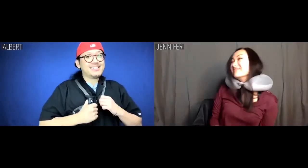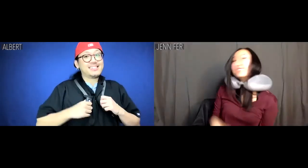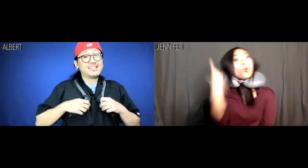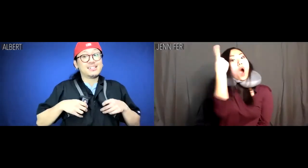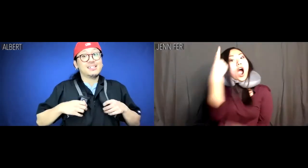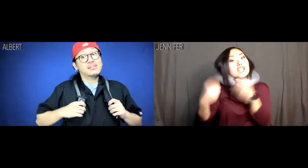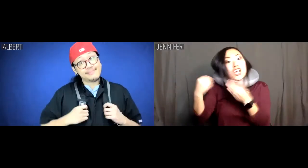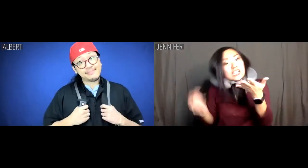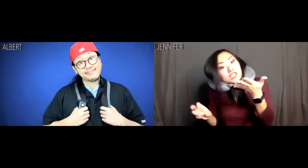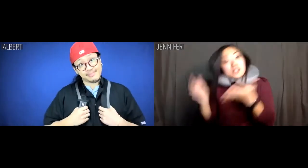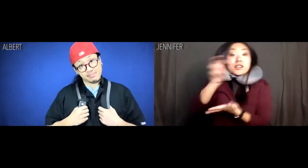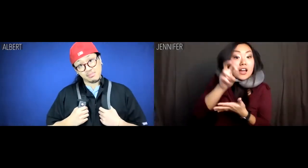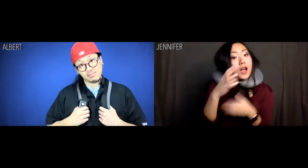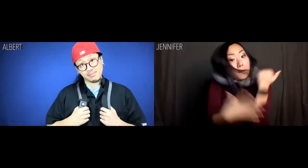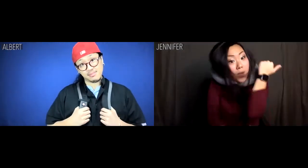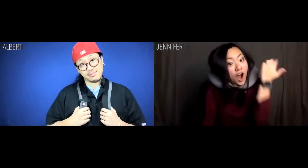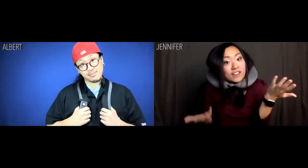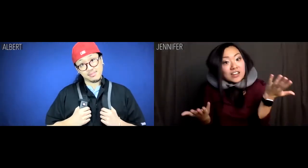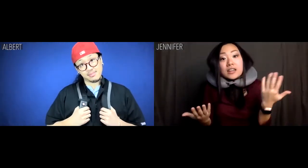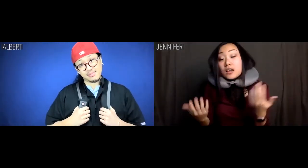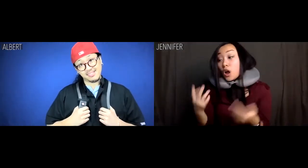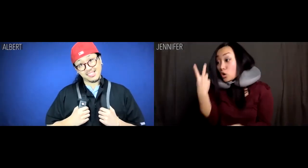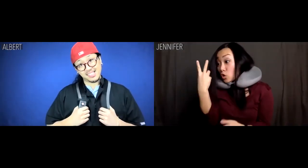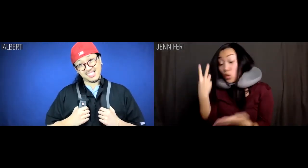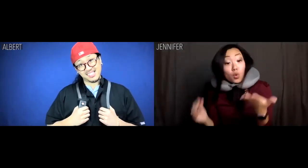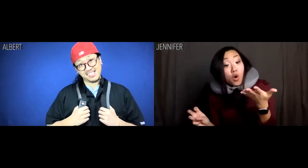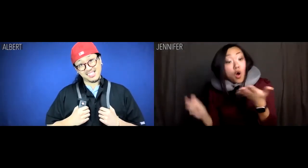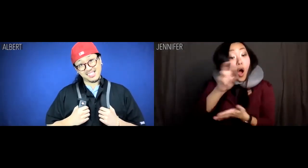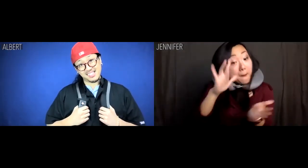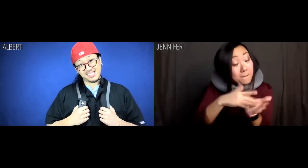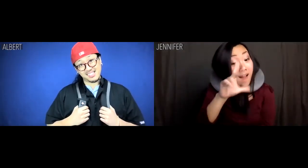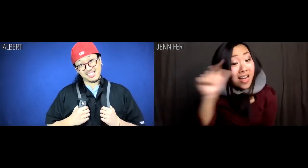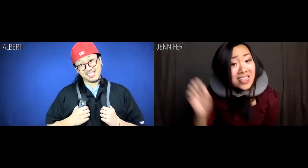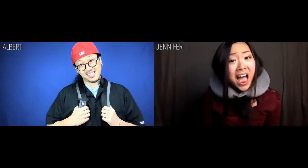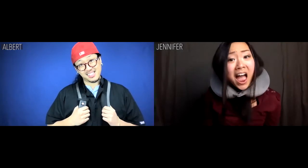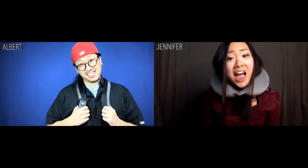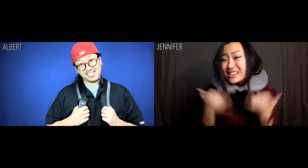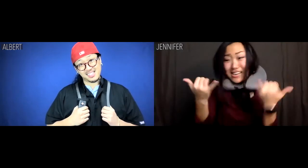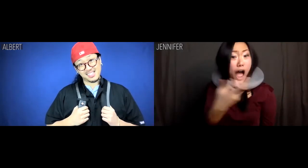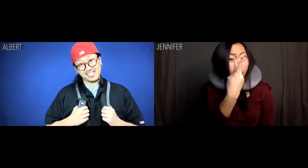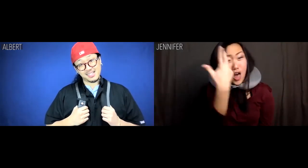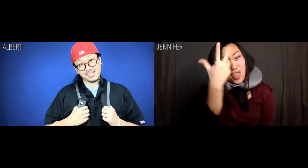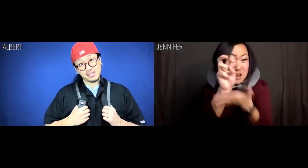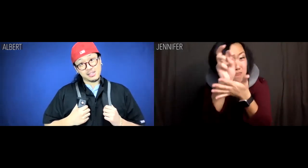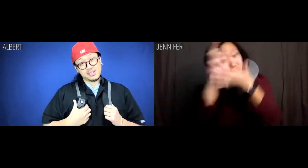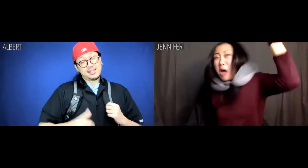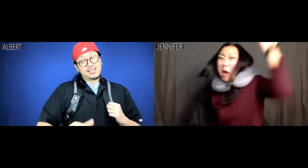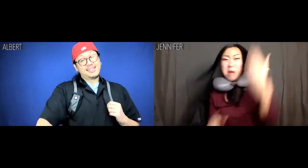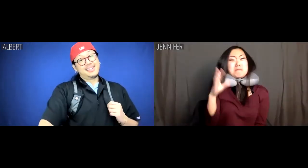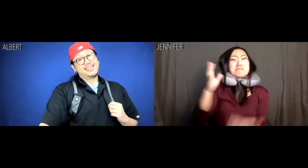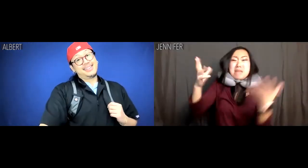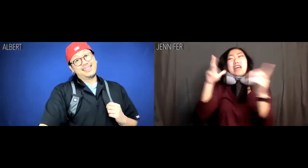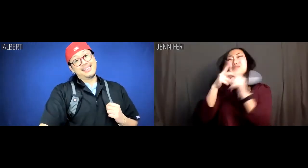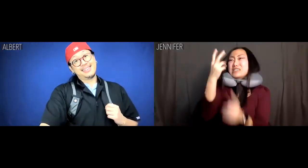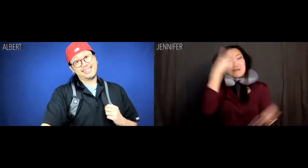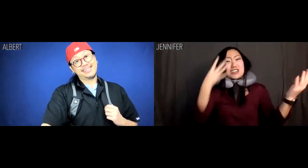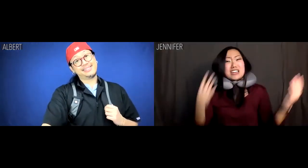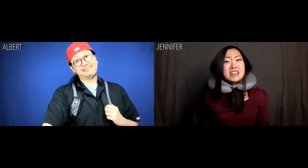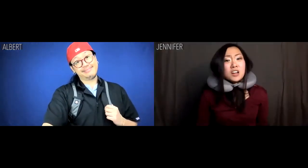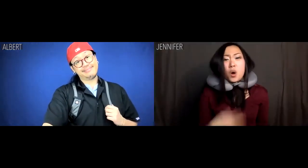It took one generation to break out of poverty, two to become middle class, and by three, we're back down to immigrants.